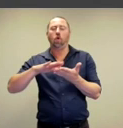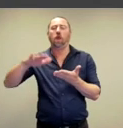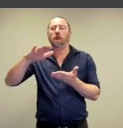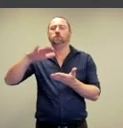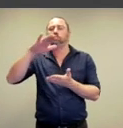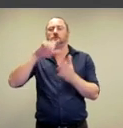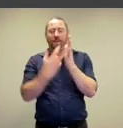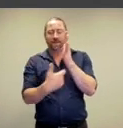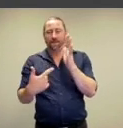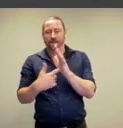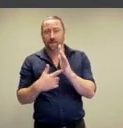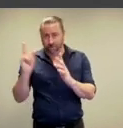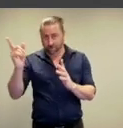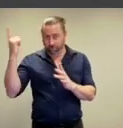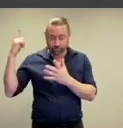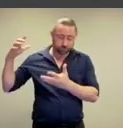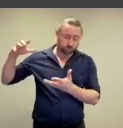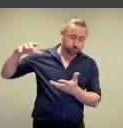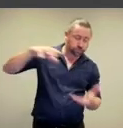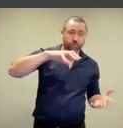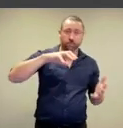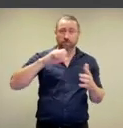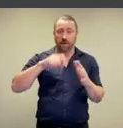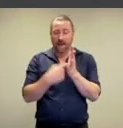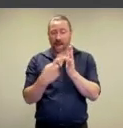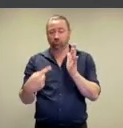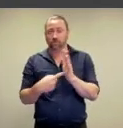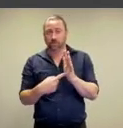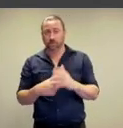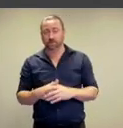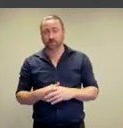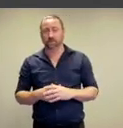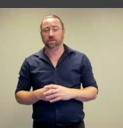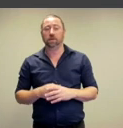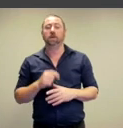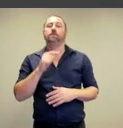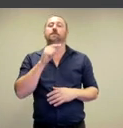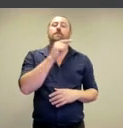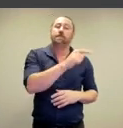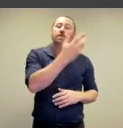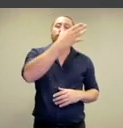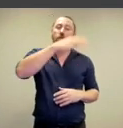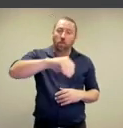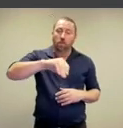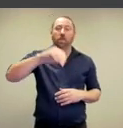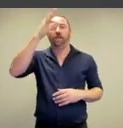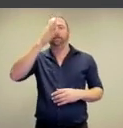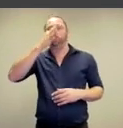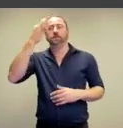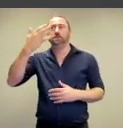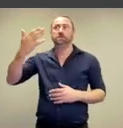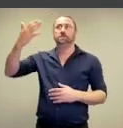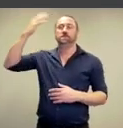College of Art.